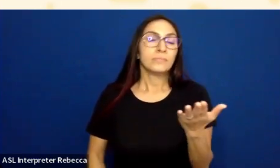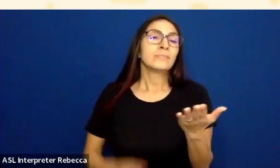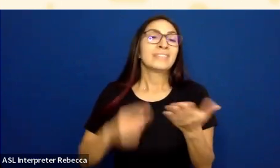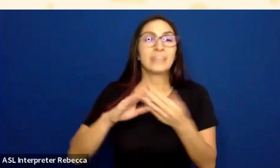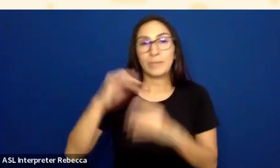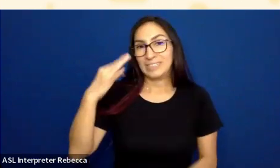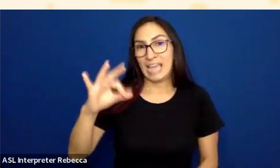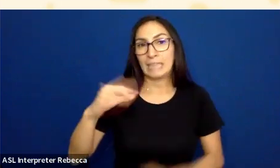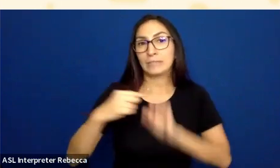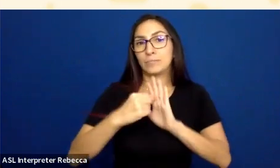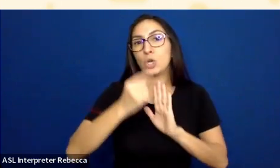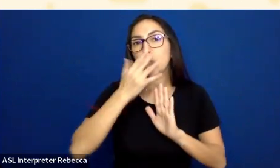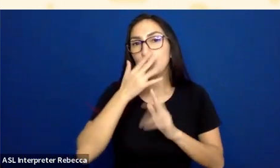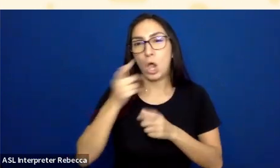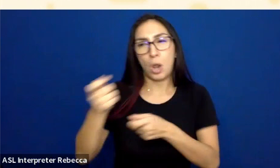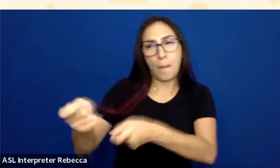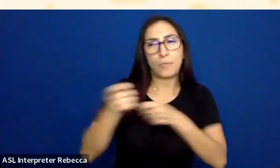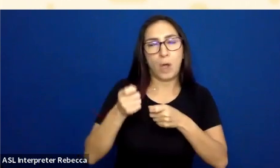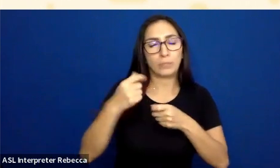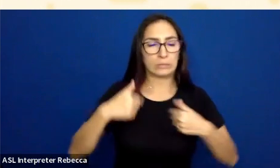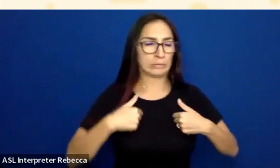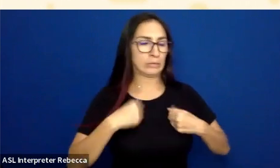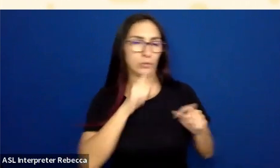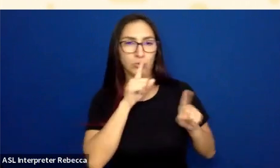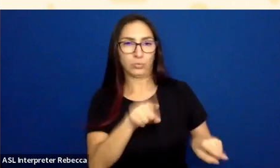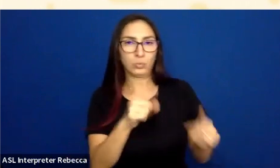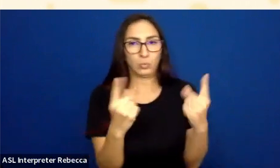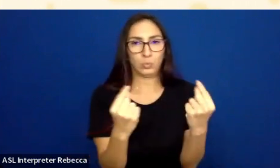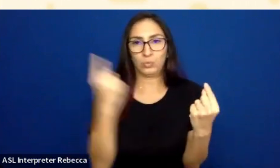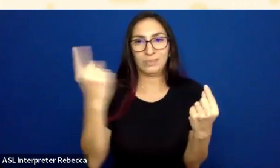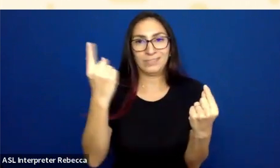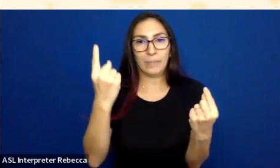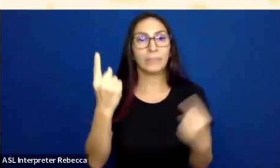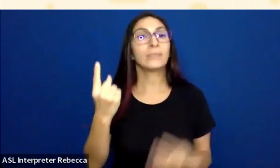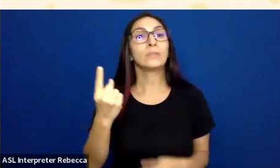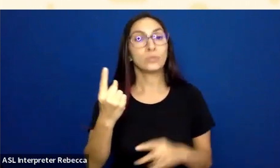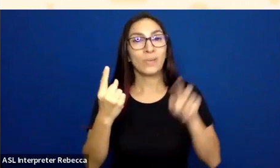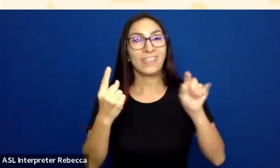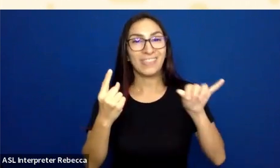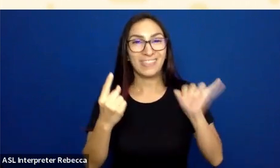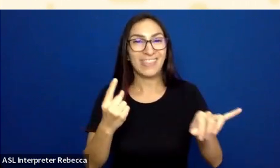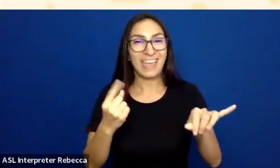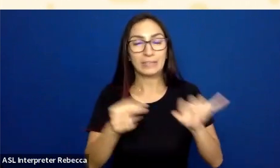So with this color prompting a response, that's going to be a use of color failure. And you might say, Well, wait, I thought I had